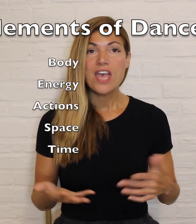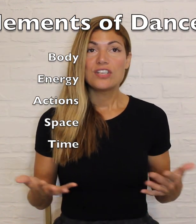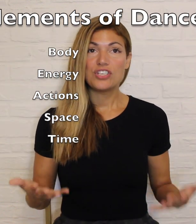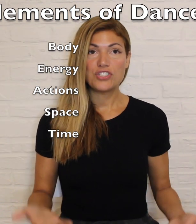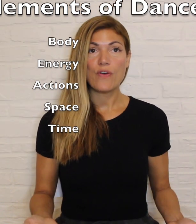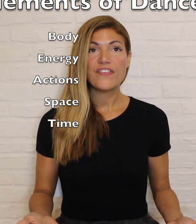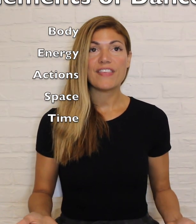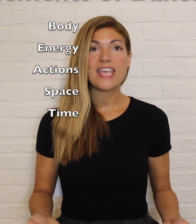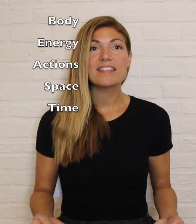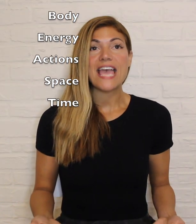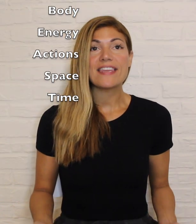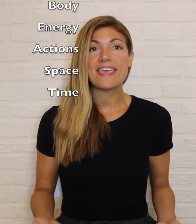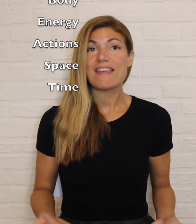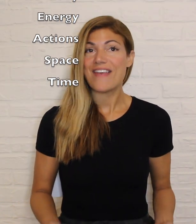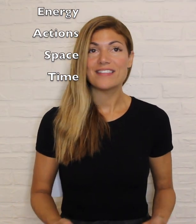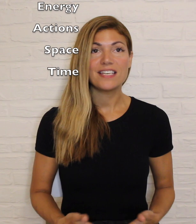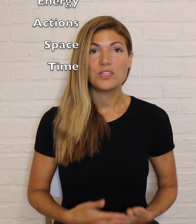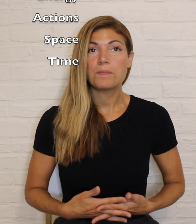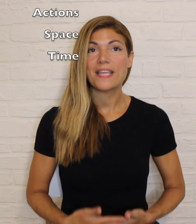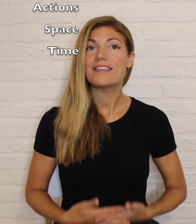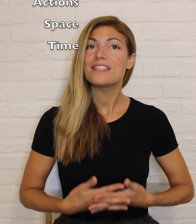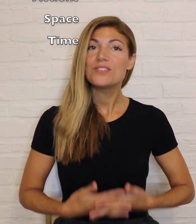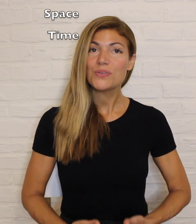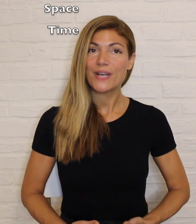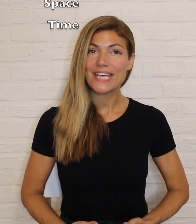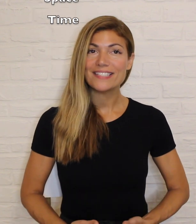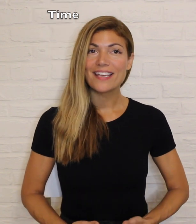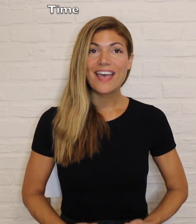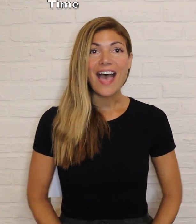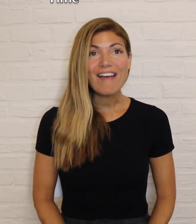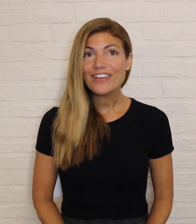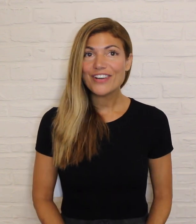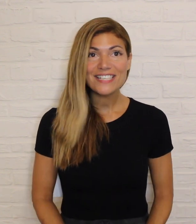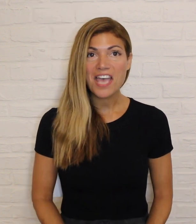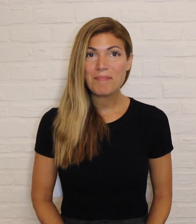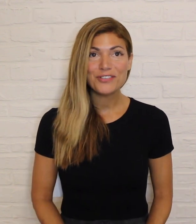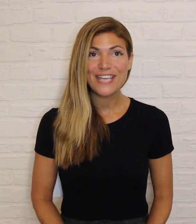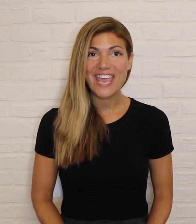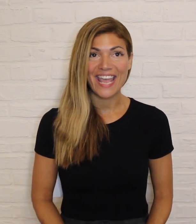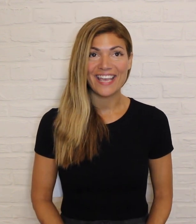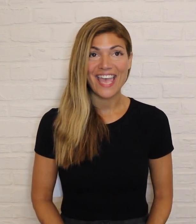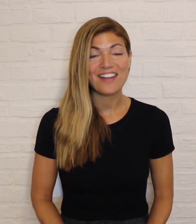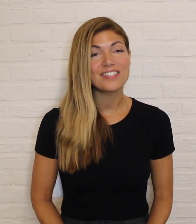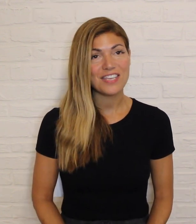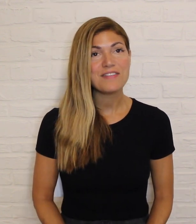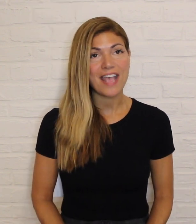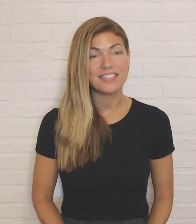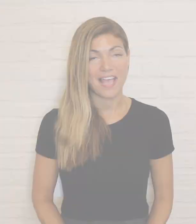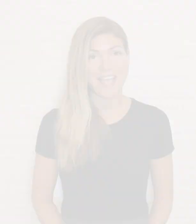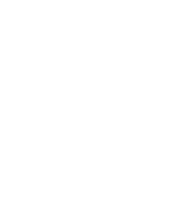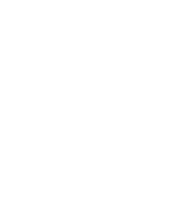to show feelings and key events that took place and stories. Have a great time creating, and I'll see you next time!